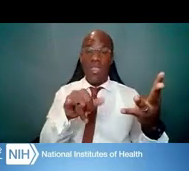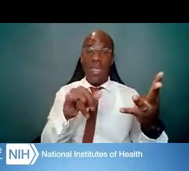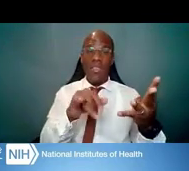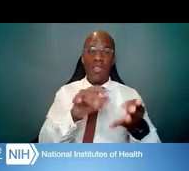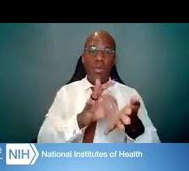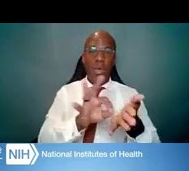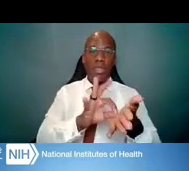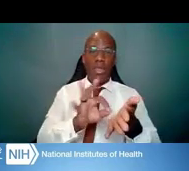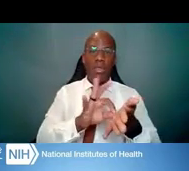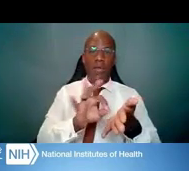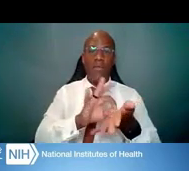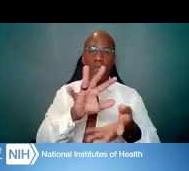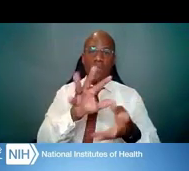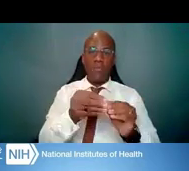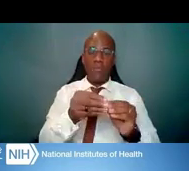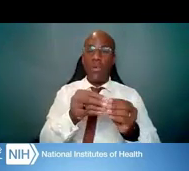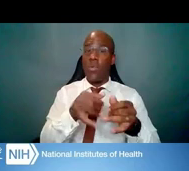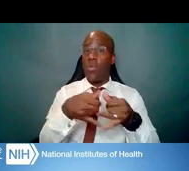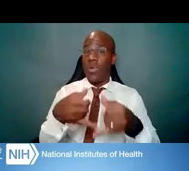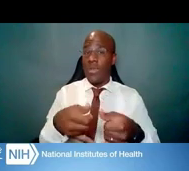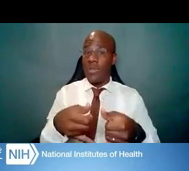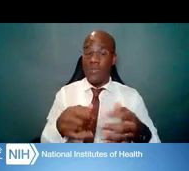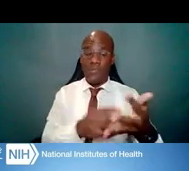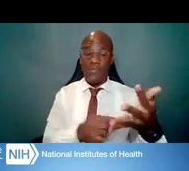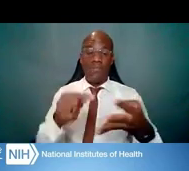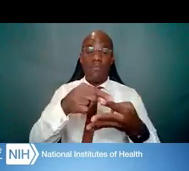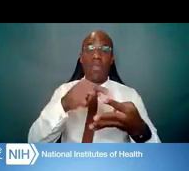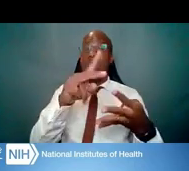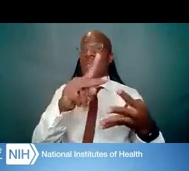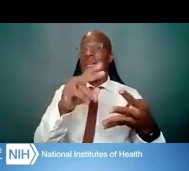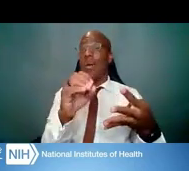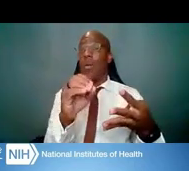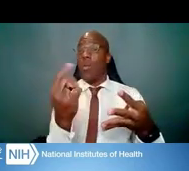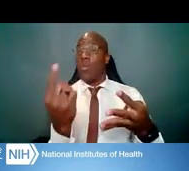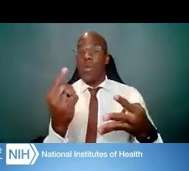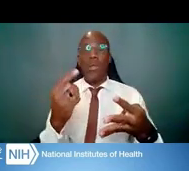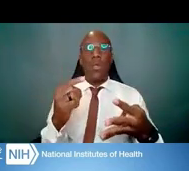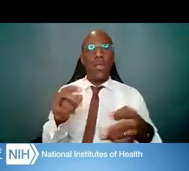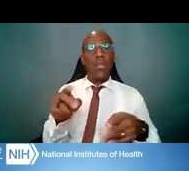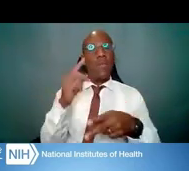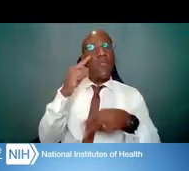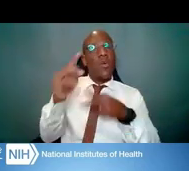The K01 are for folks who have PhDs that are not clinical.